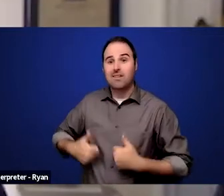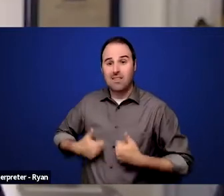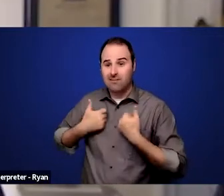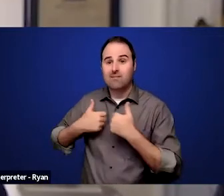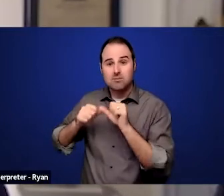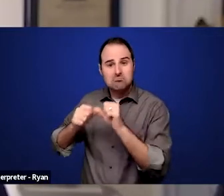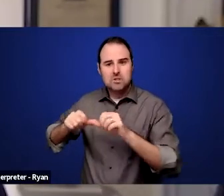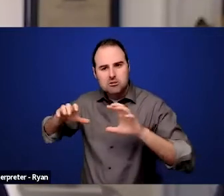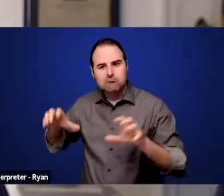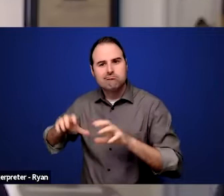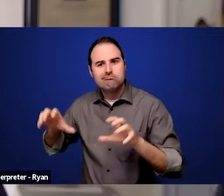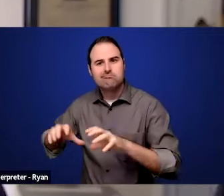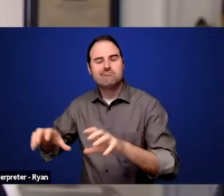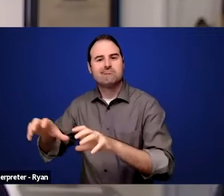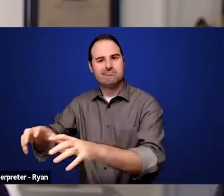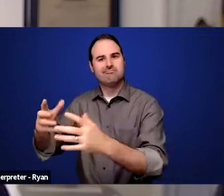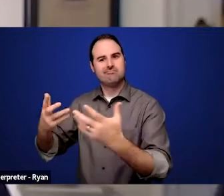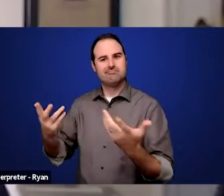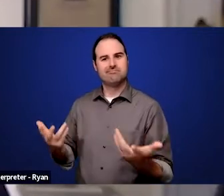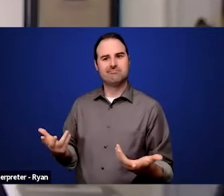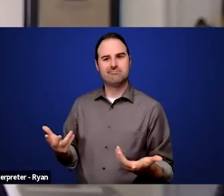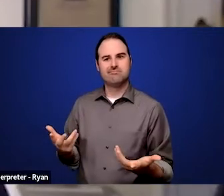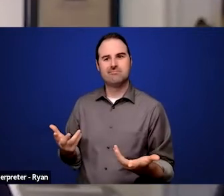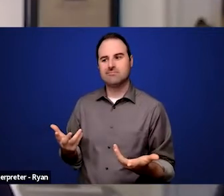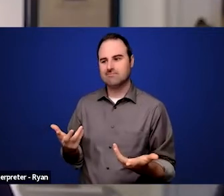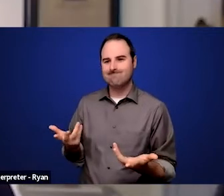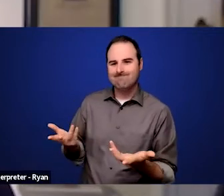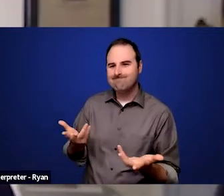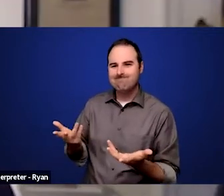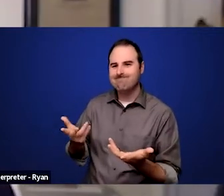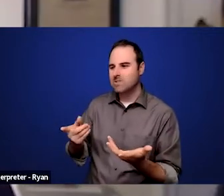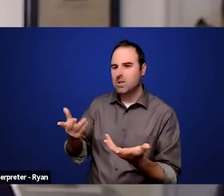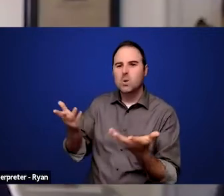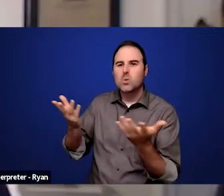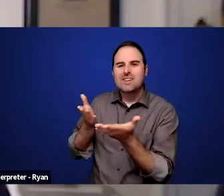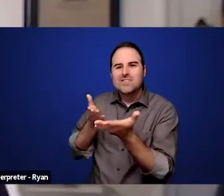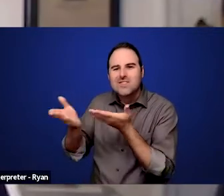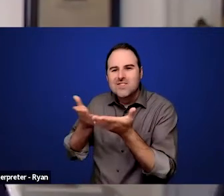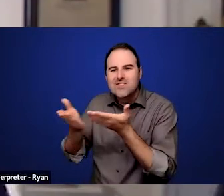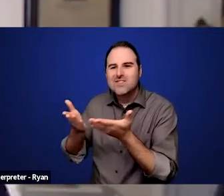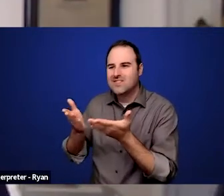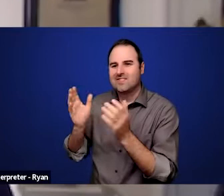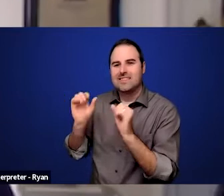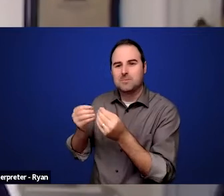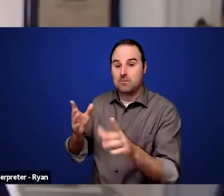to be able to understand what services are out there and to be, excuse me, I got the hiccups,